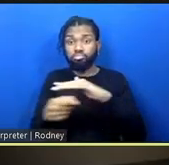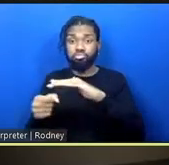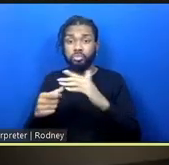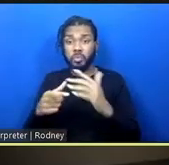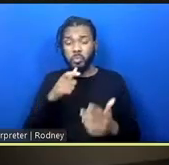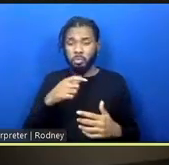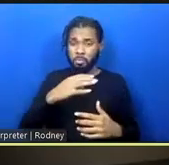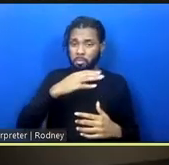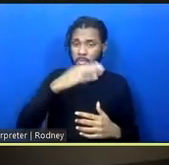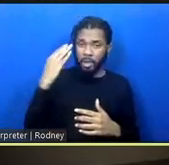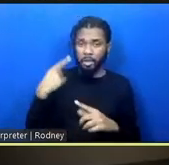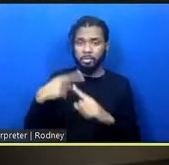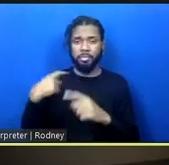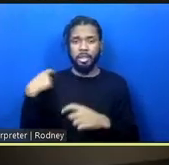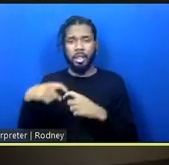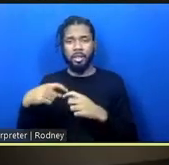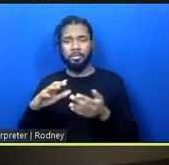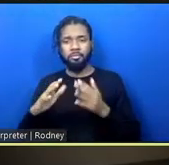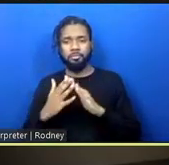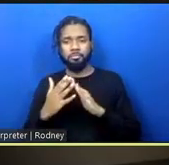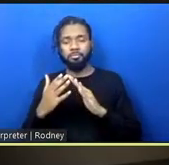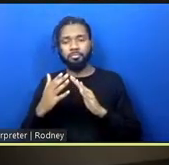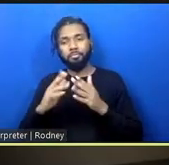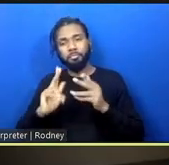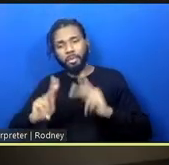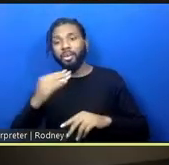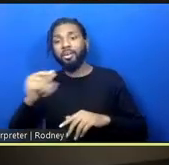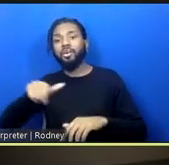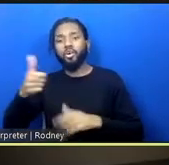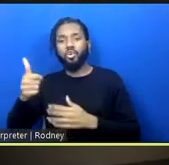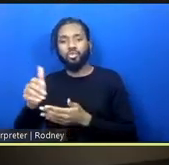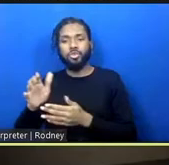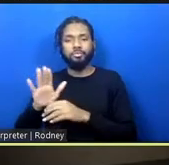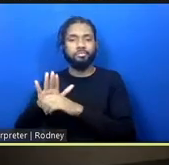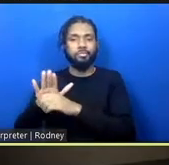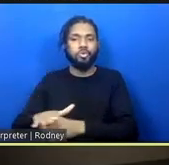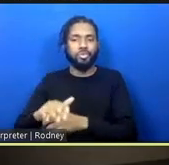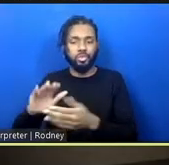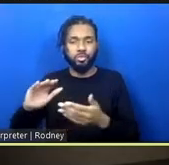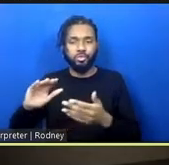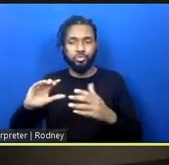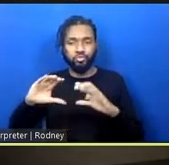people and other marginalized groups, and so really thinking about this jail